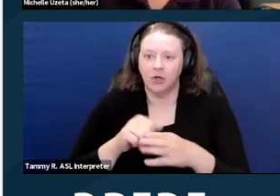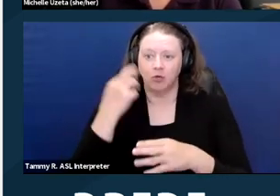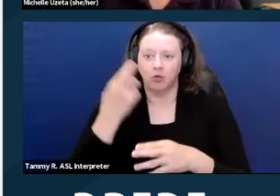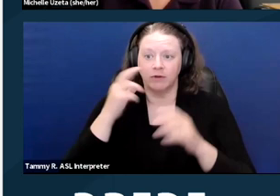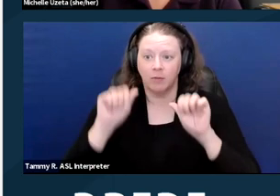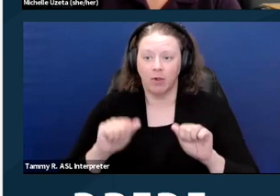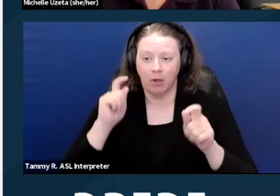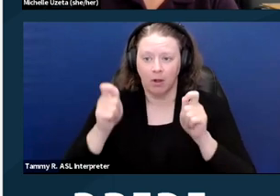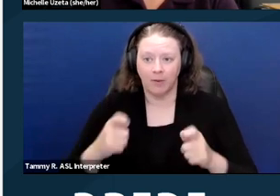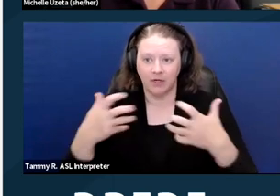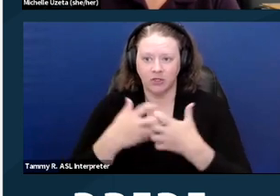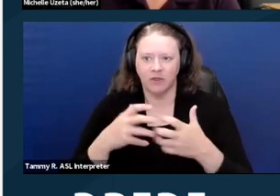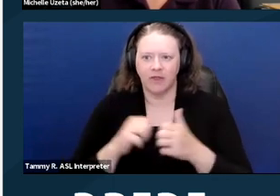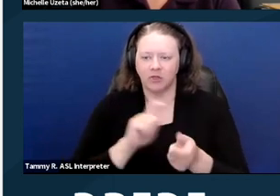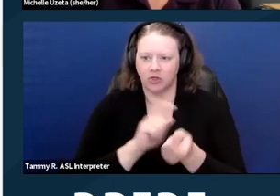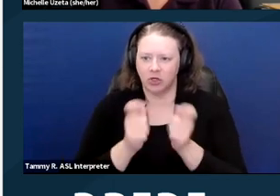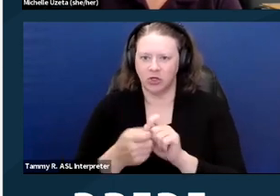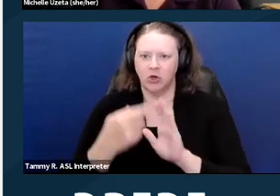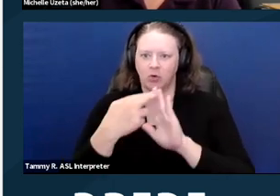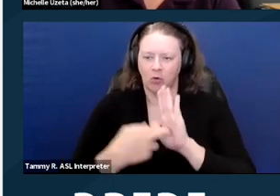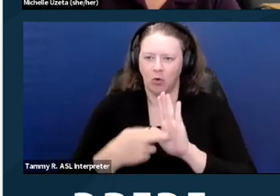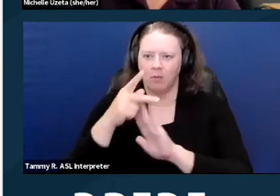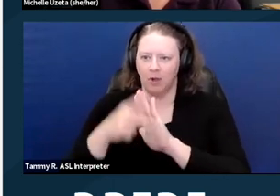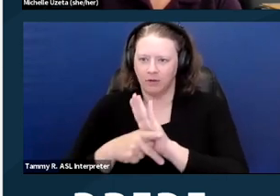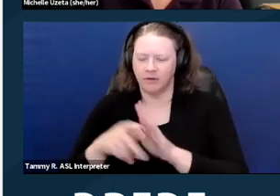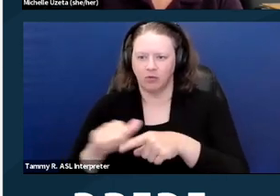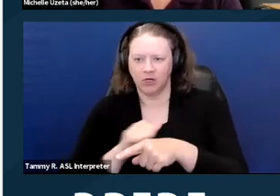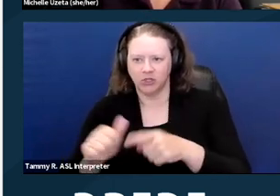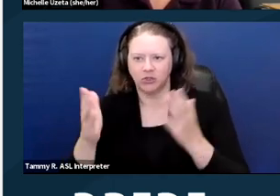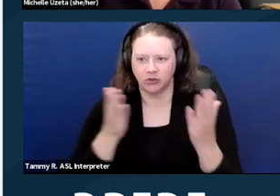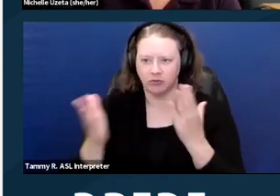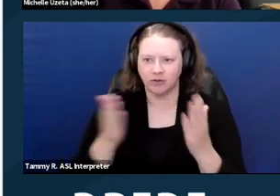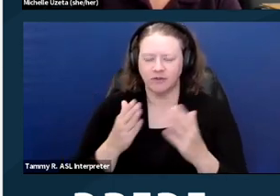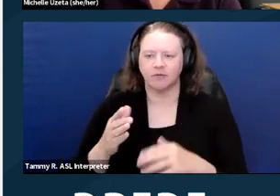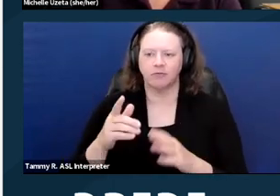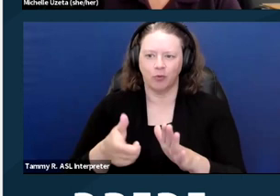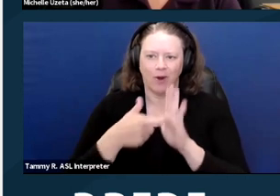in a rule, policy, or practice or service that's necessary to avoid discrimination in housing.